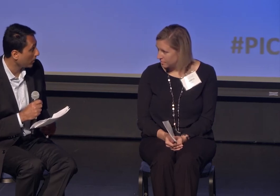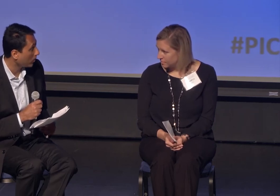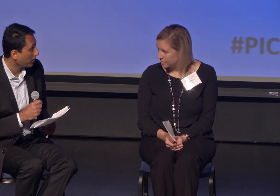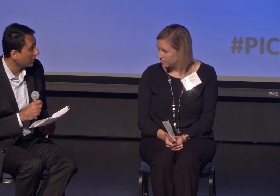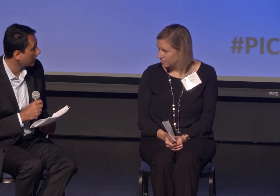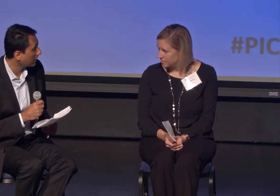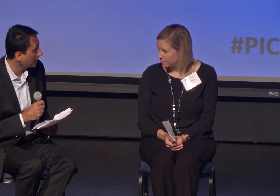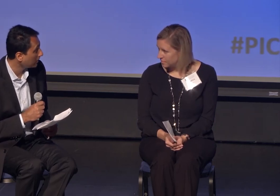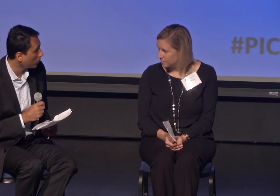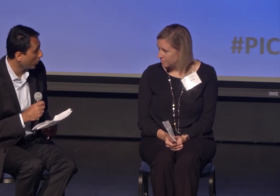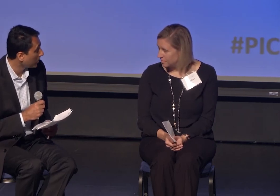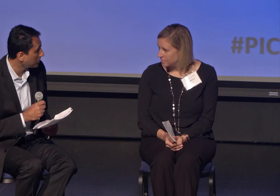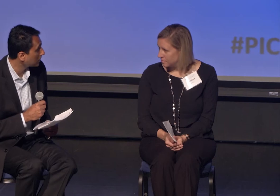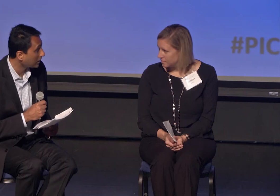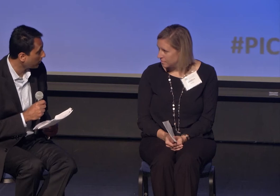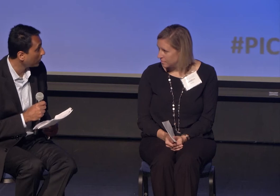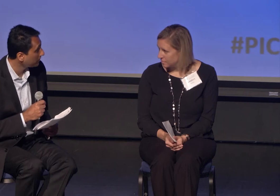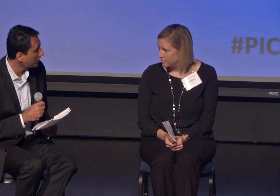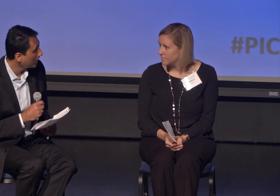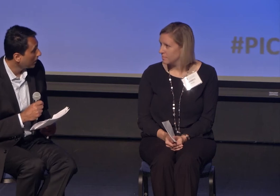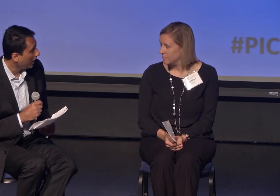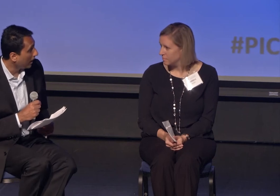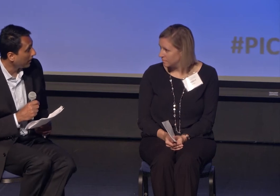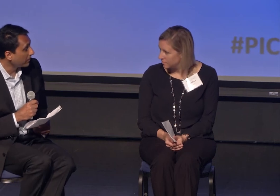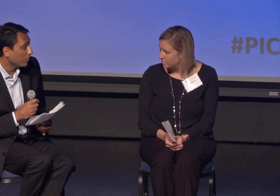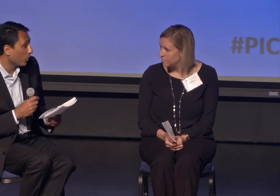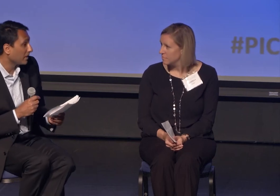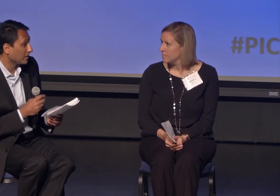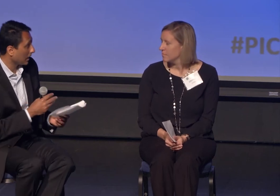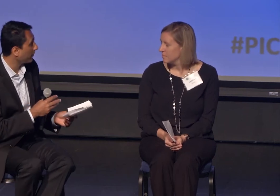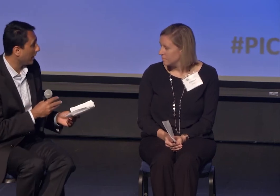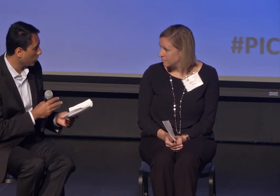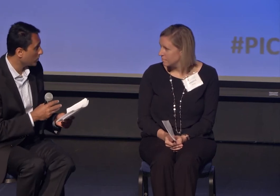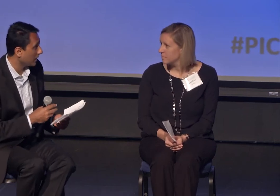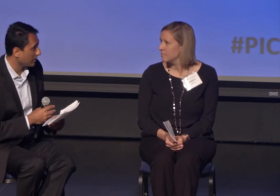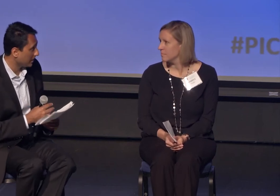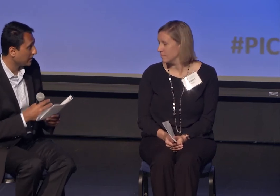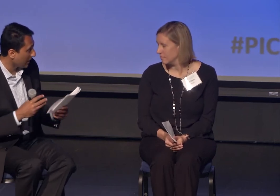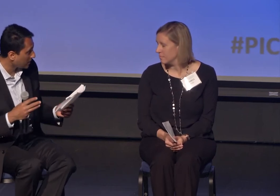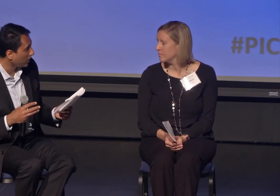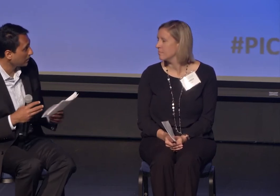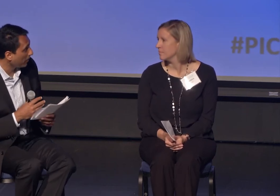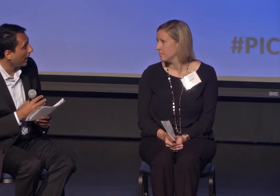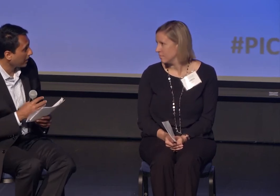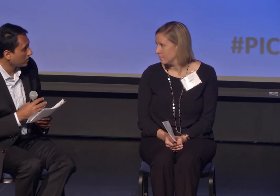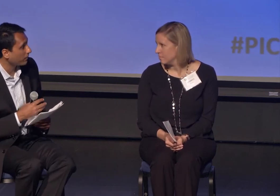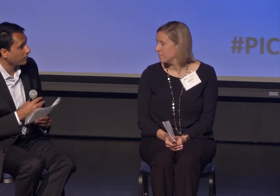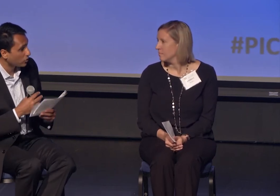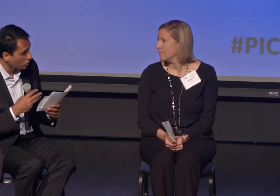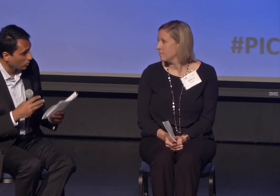who are politically or religiously liberal. One thing I love about Georgetown is it has multiple pockets of students